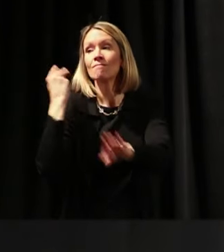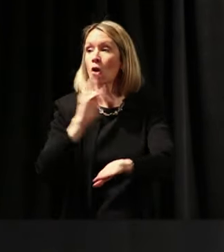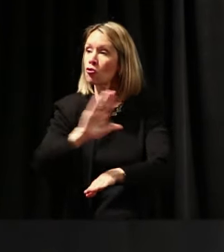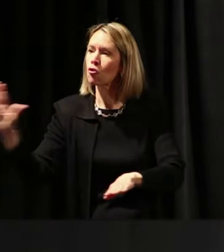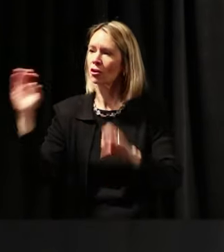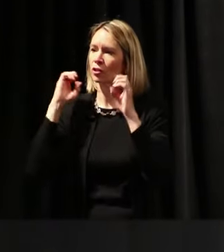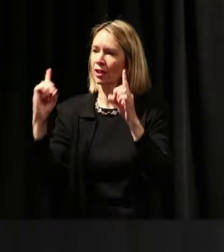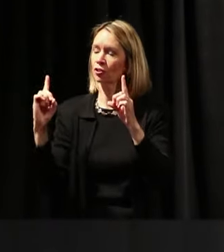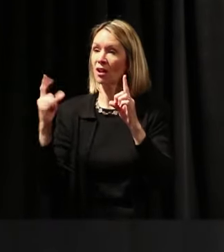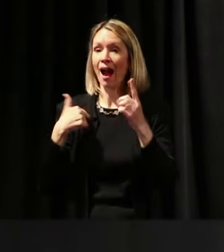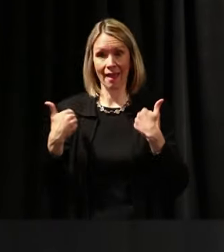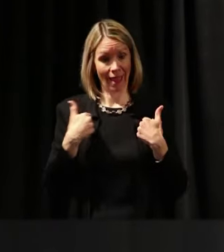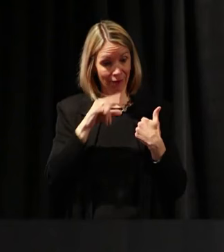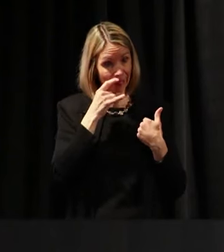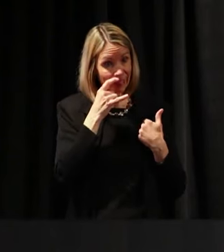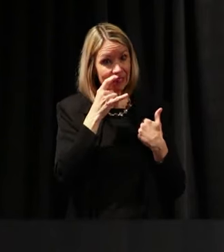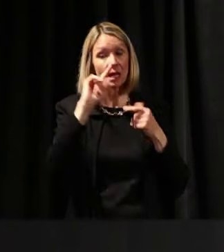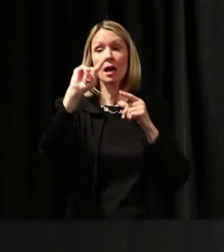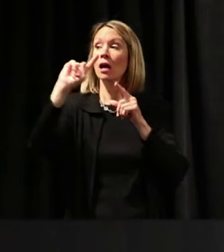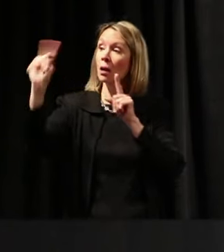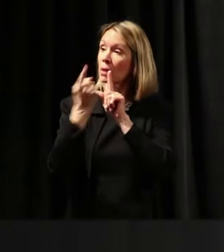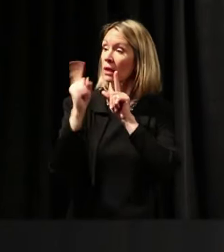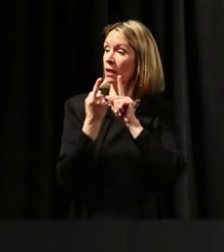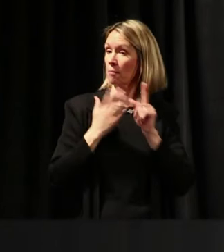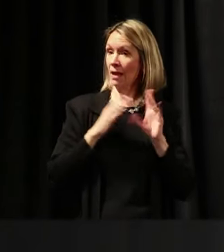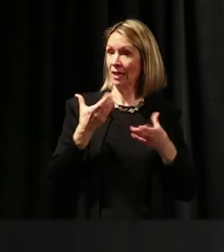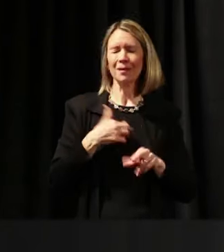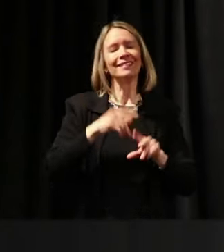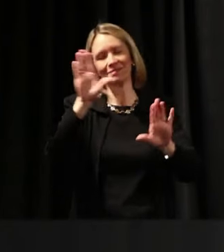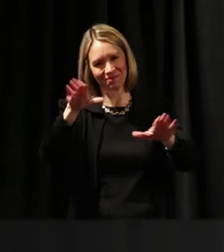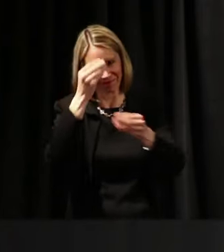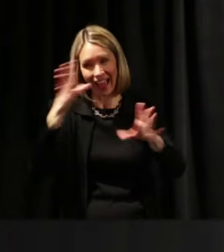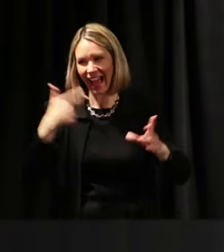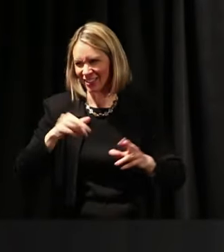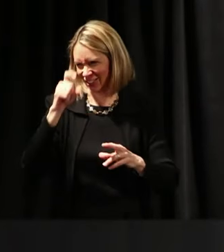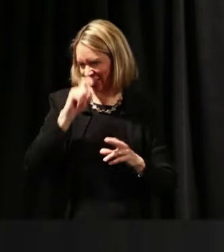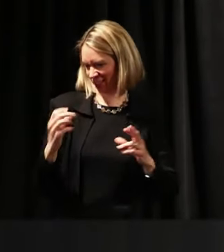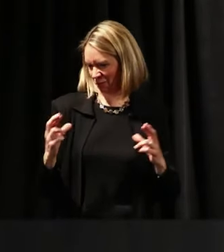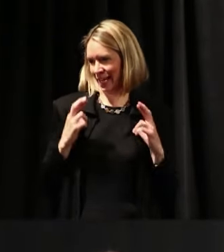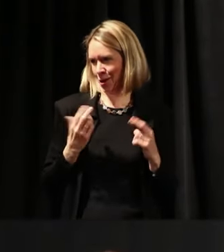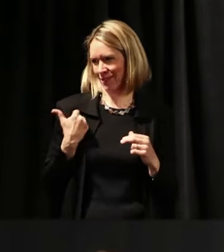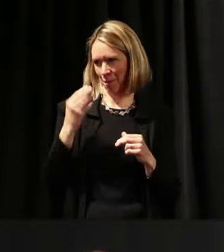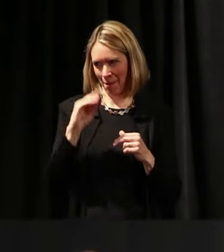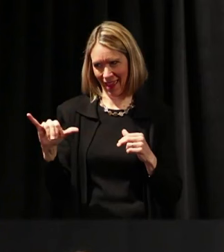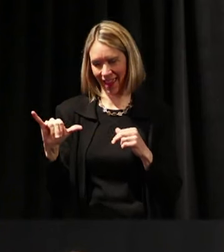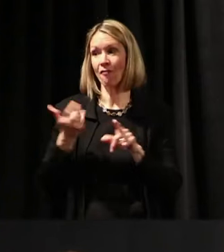I have kids come in my classroom – by the way, I just retired last May, from the classroom,